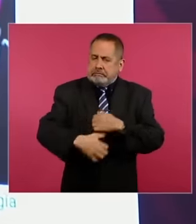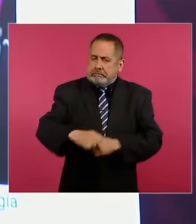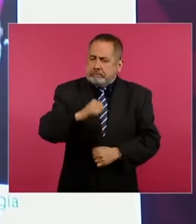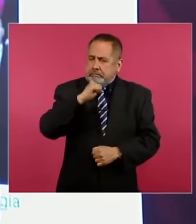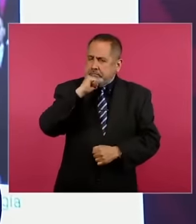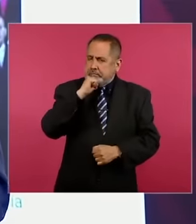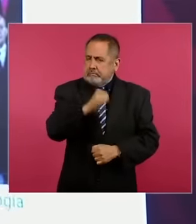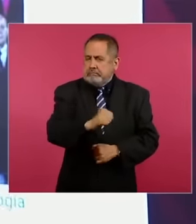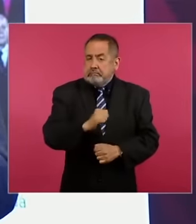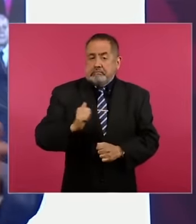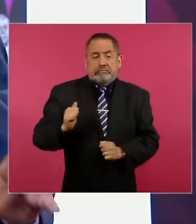to be able